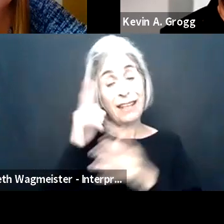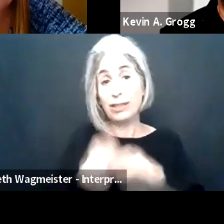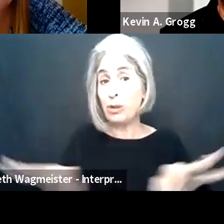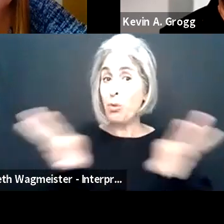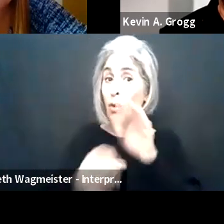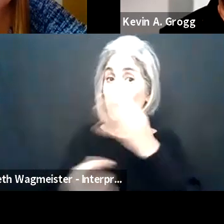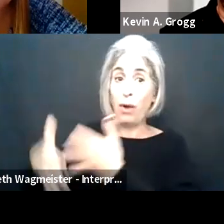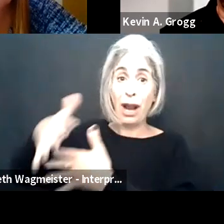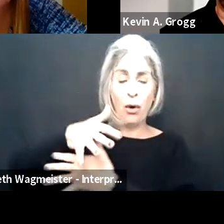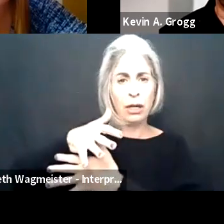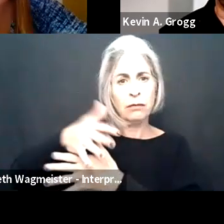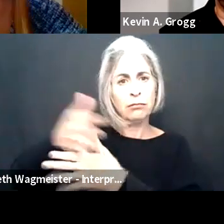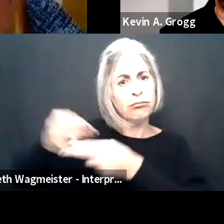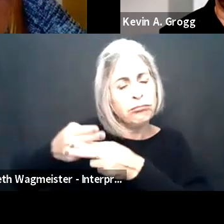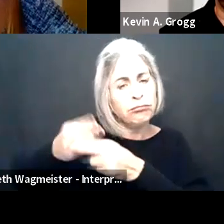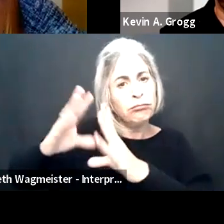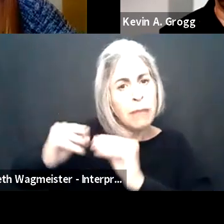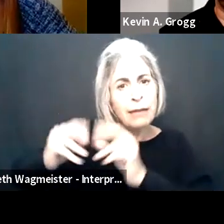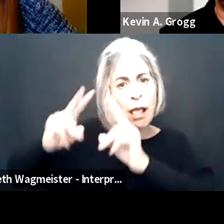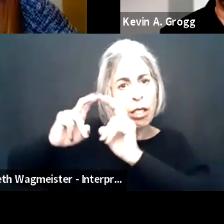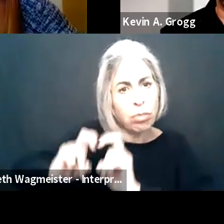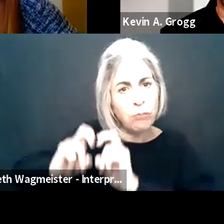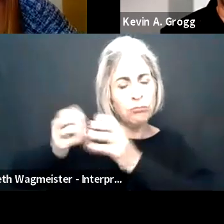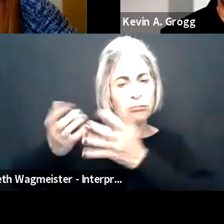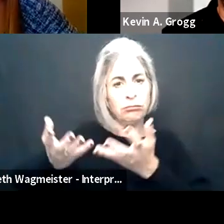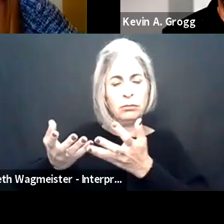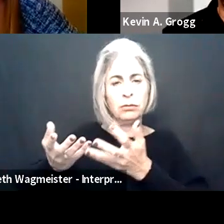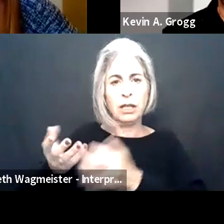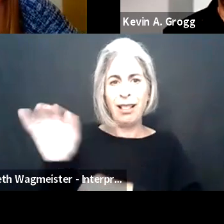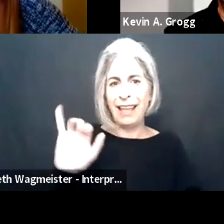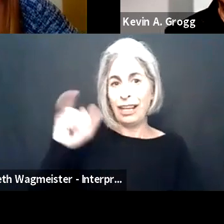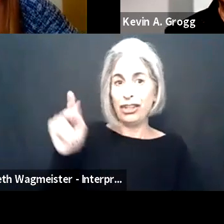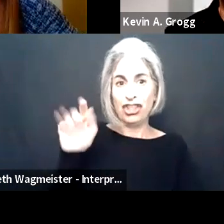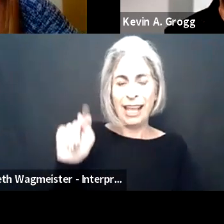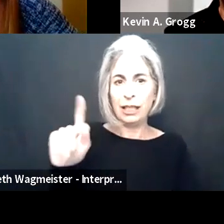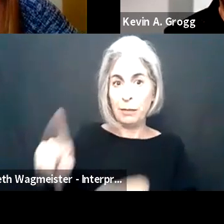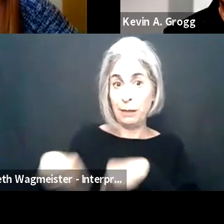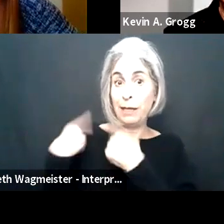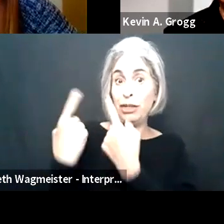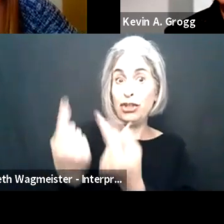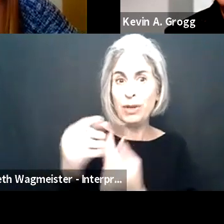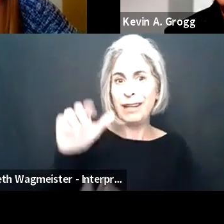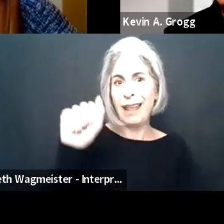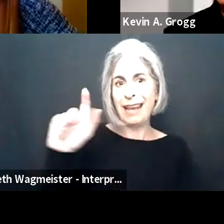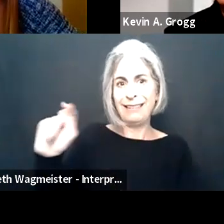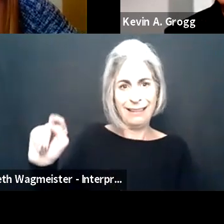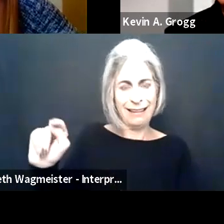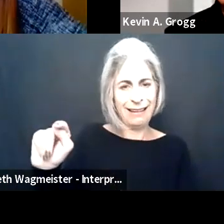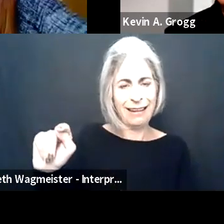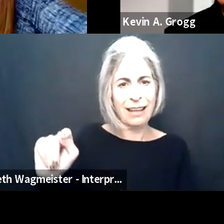accessible, what isn't accessible, and develop a plan. I think it's going to be important too to debrief and really look very much